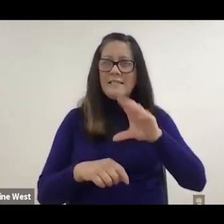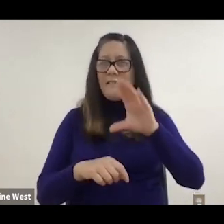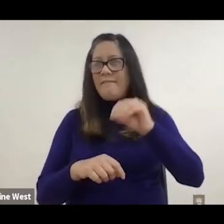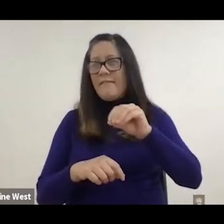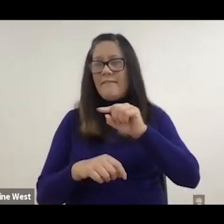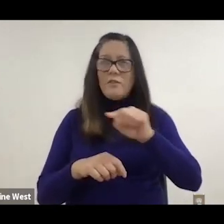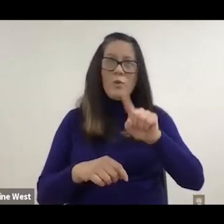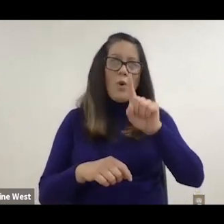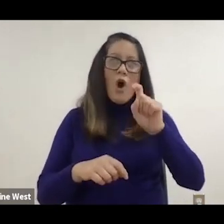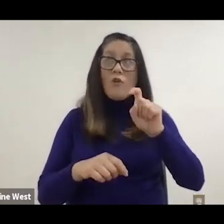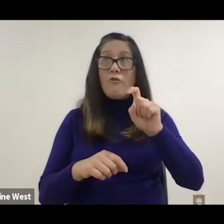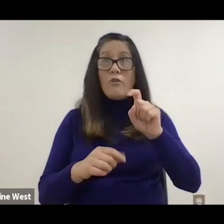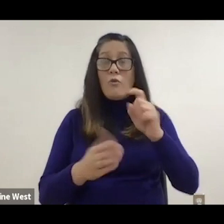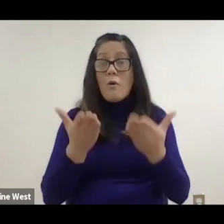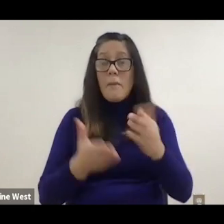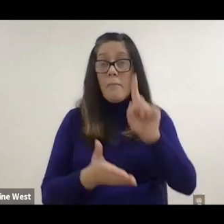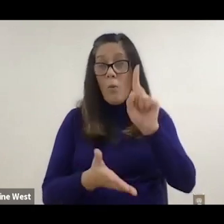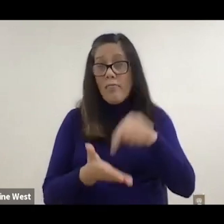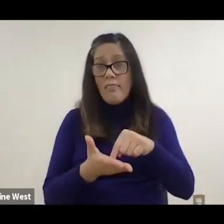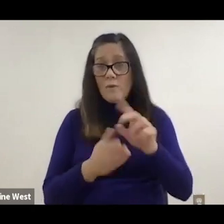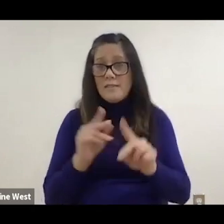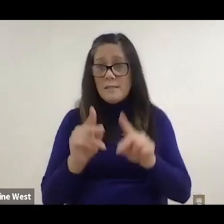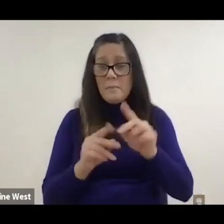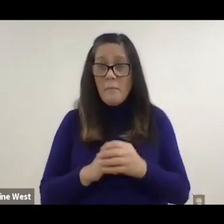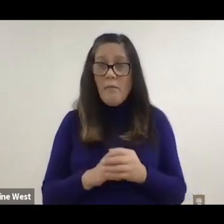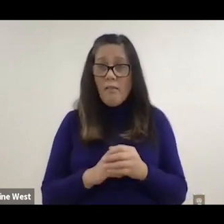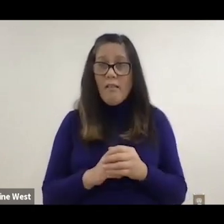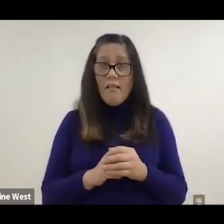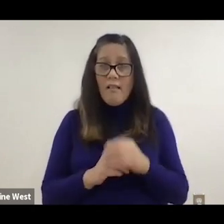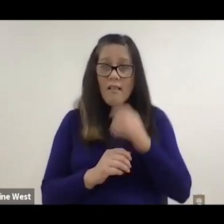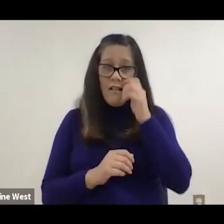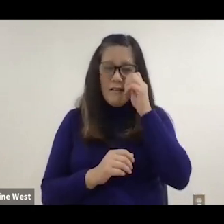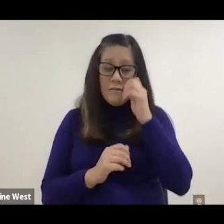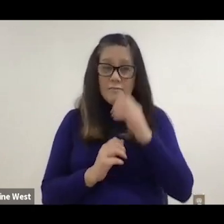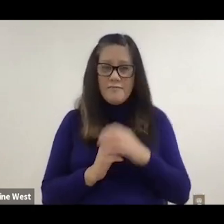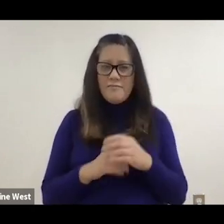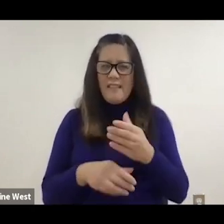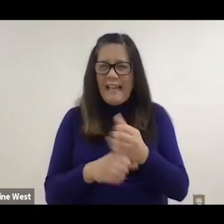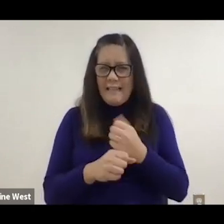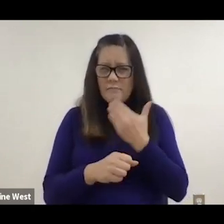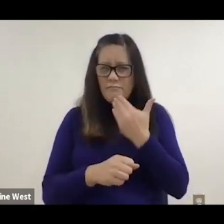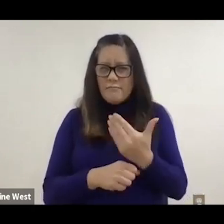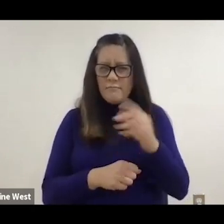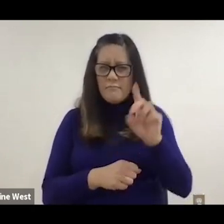Even sometimes 1000 people and get really. For the definitive data,